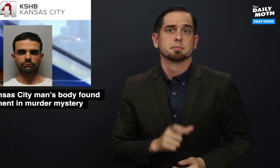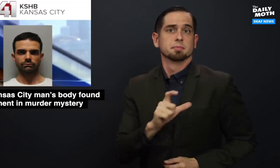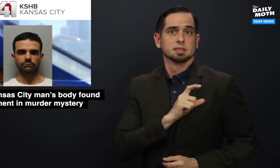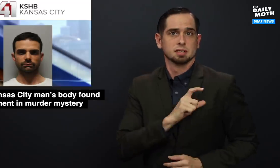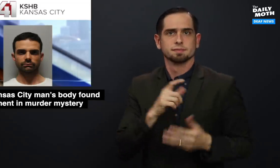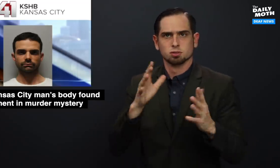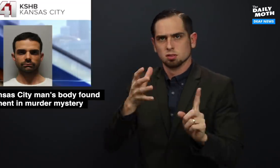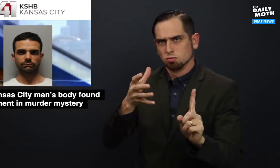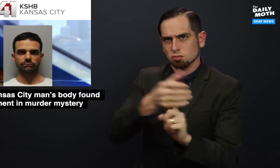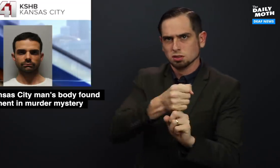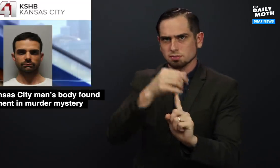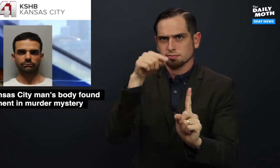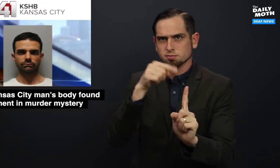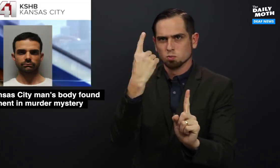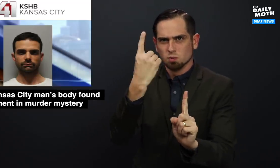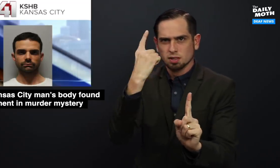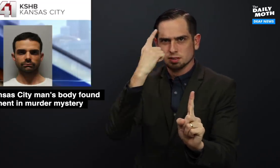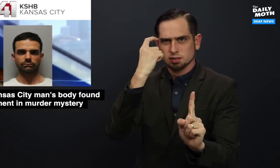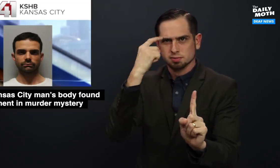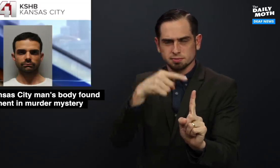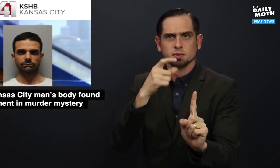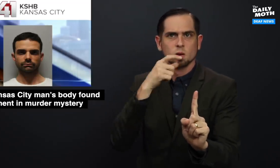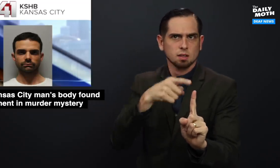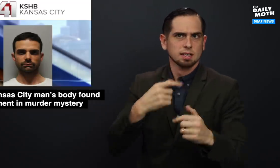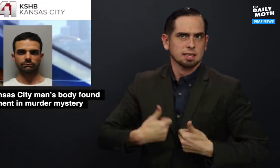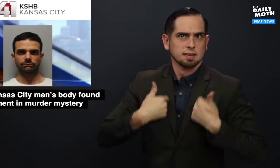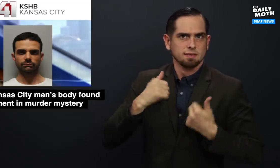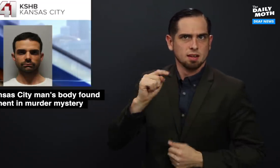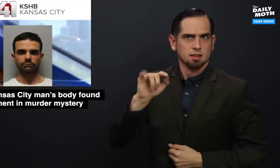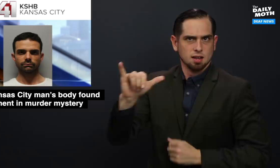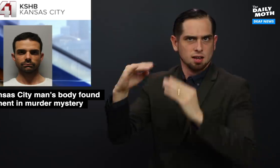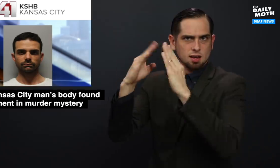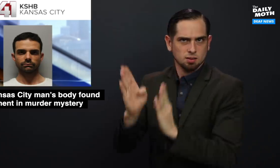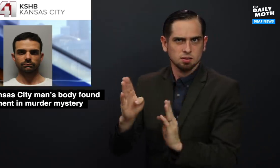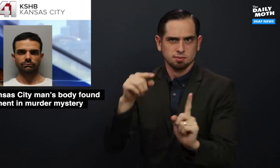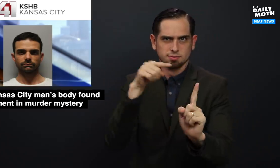Police arrested a suspect who lived at the house,